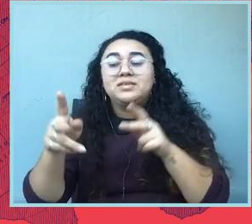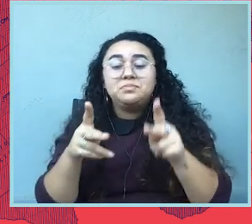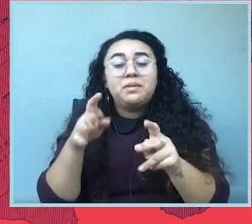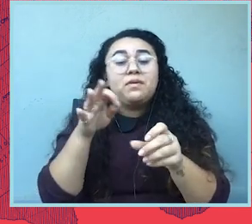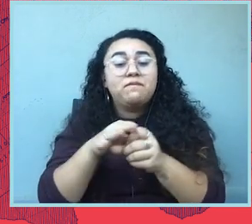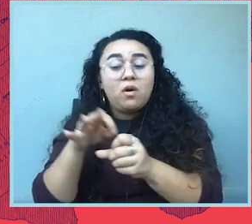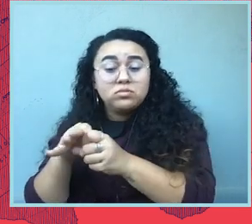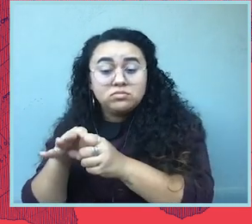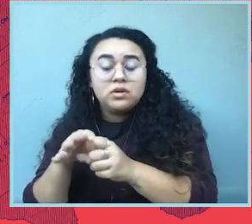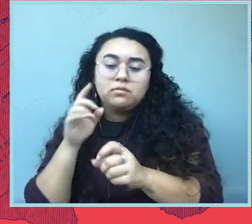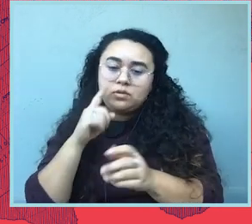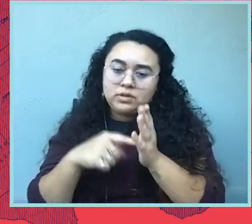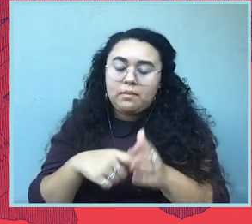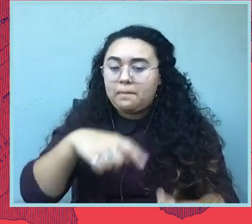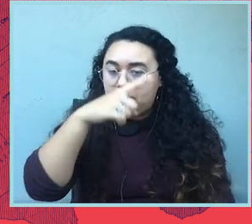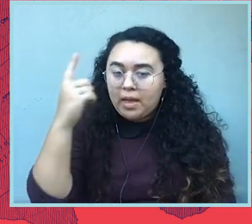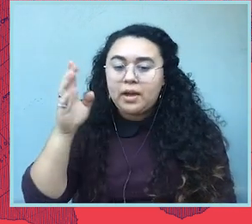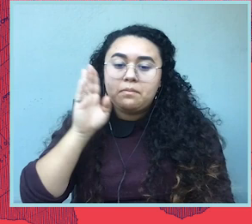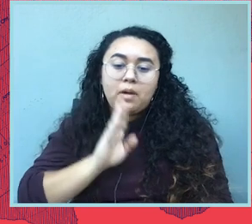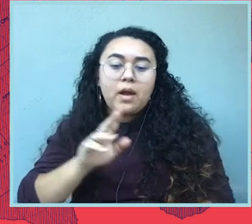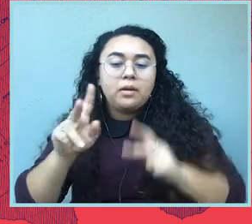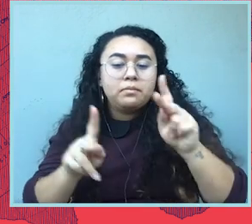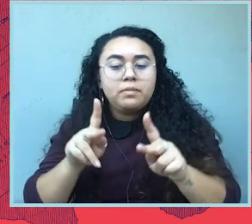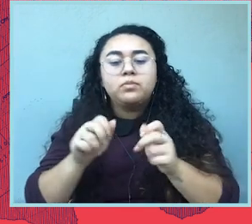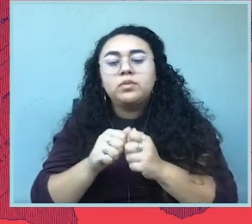and Brown voters, voters with disabilities, other historically disenfranchised groups